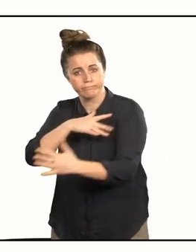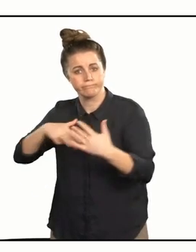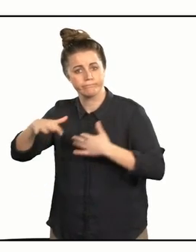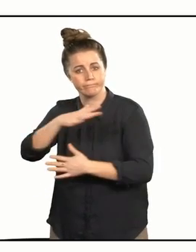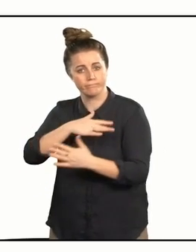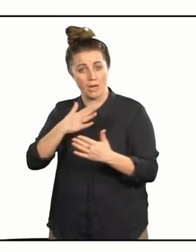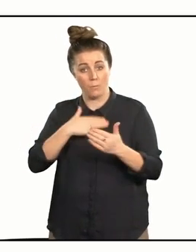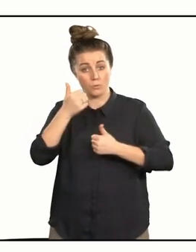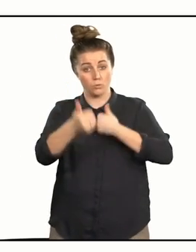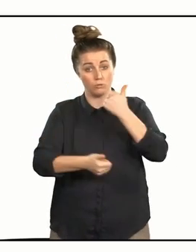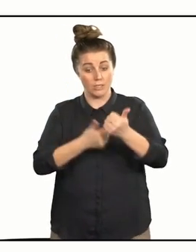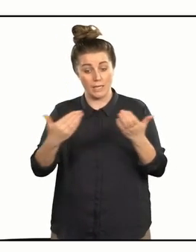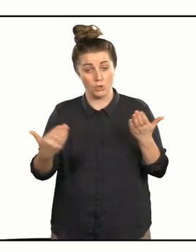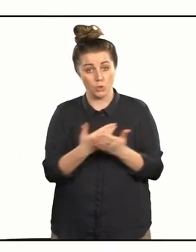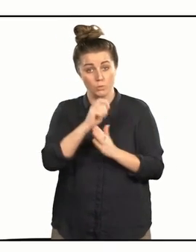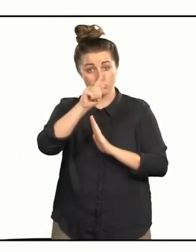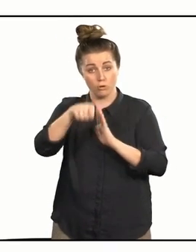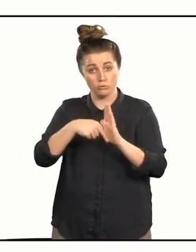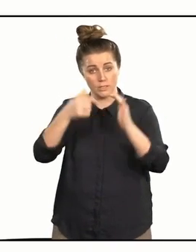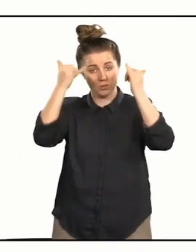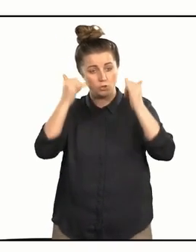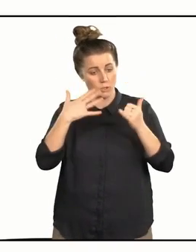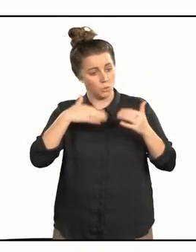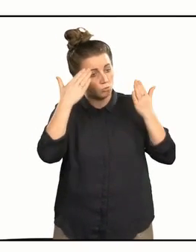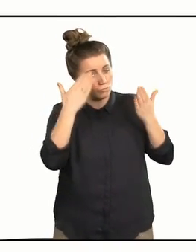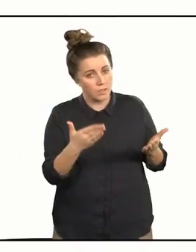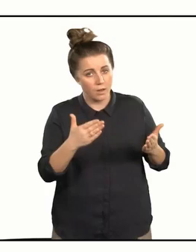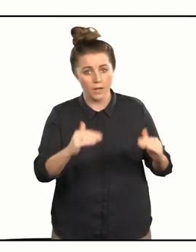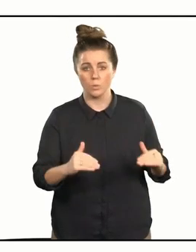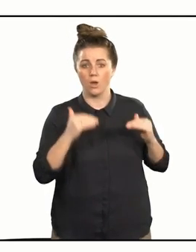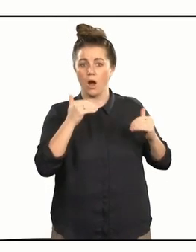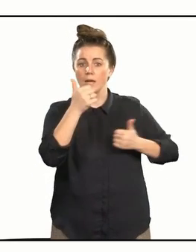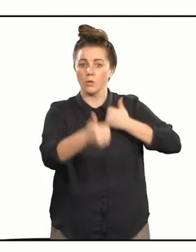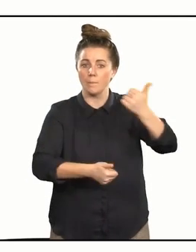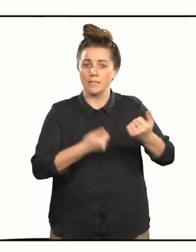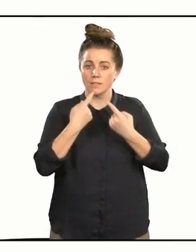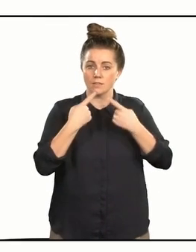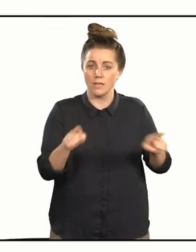Firstly I'd like to congratulate a new project that the judges wanted to recognise with a Highly Committed citation.